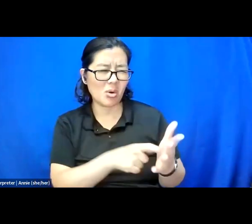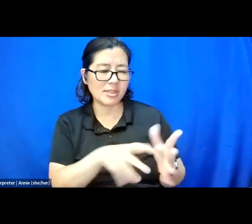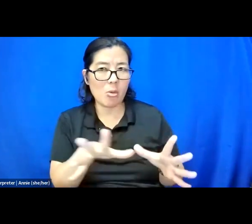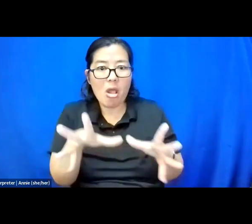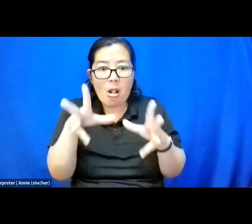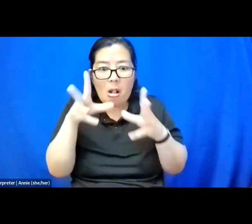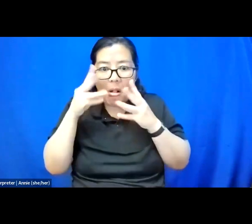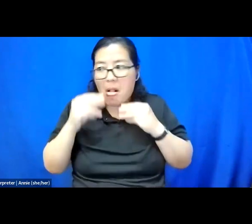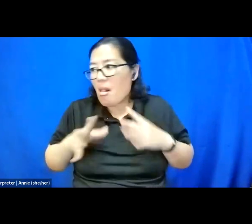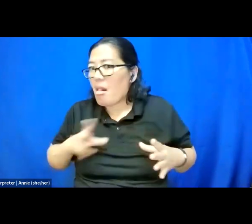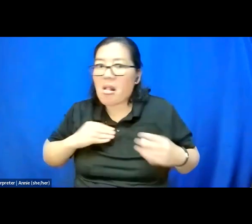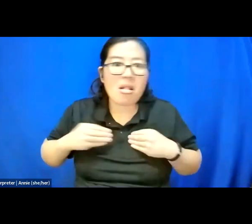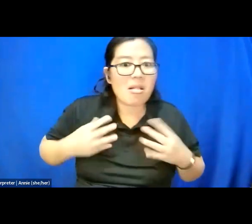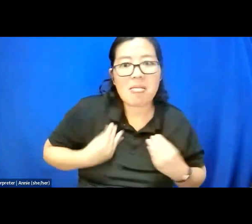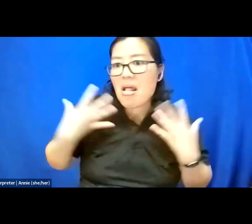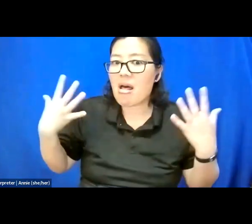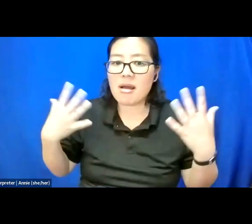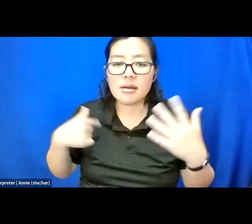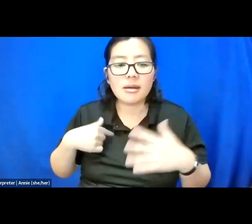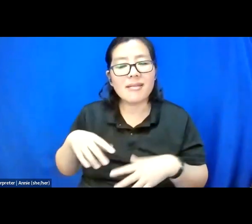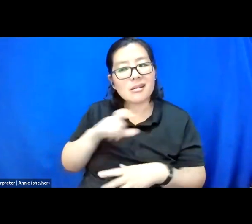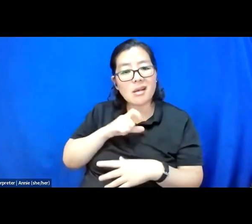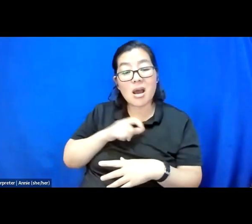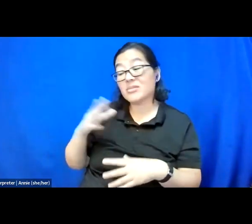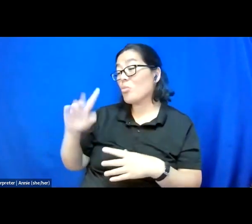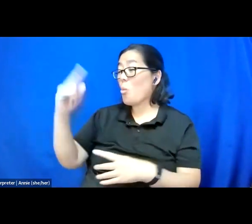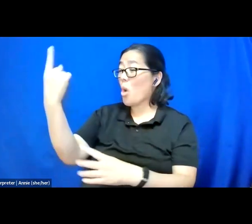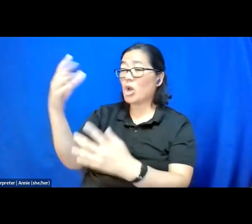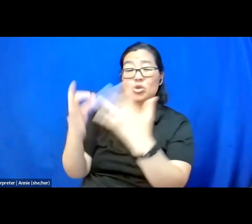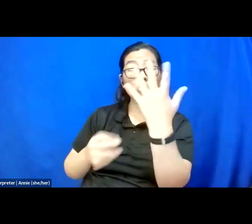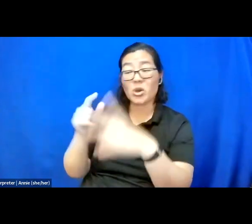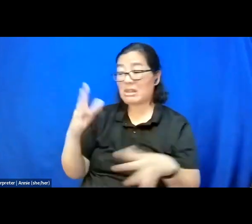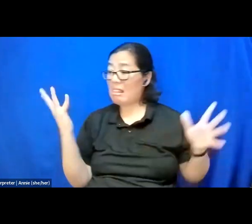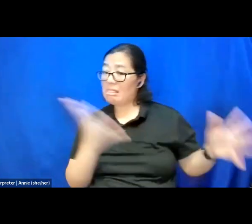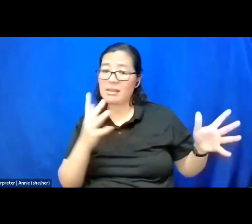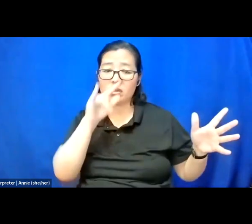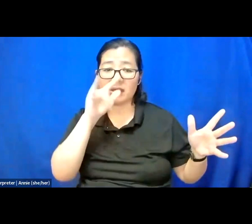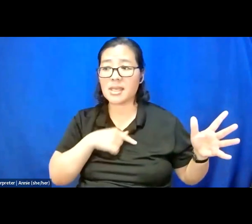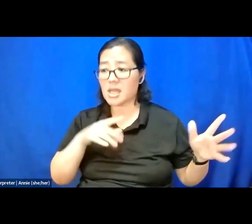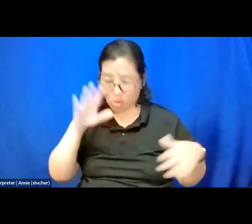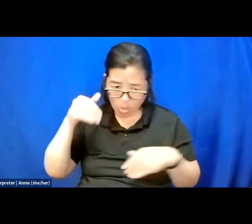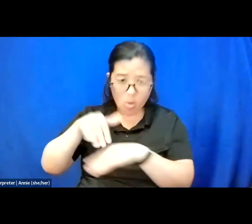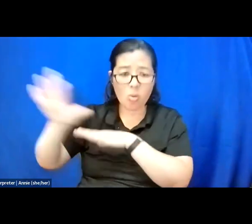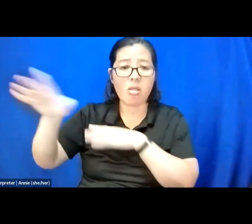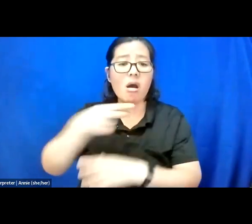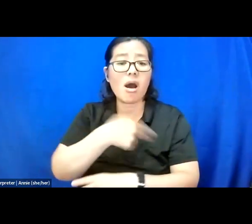The cops gave her no other choice but to leave her kids and go to the hospital or jail.